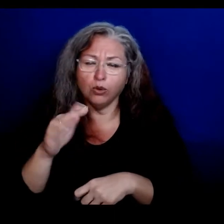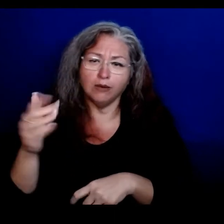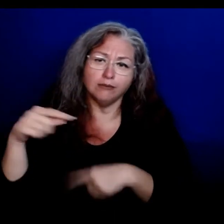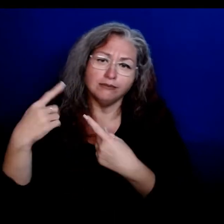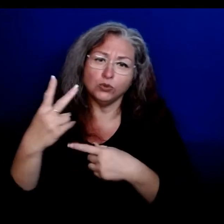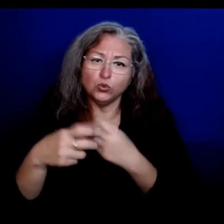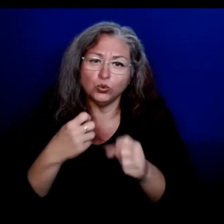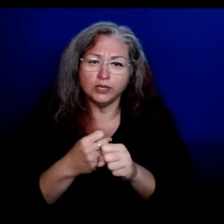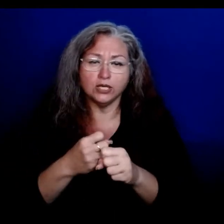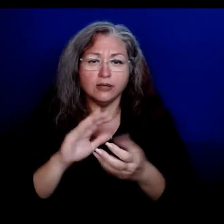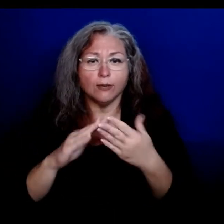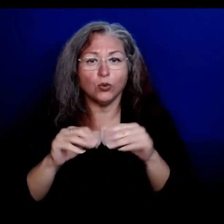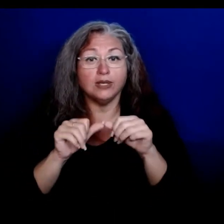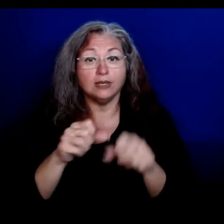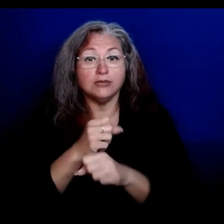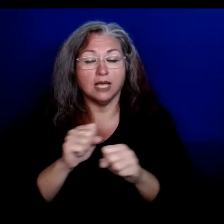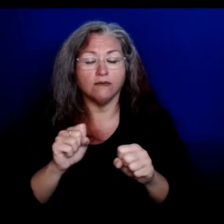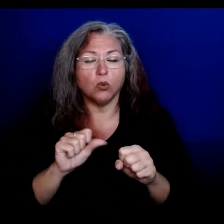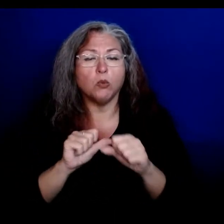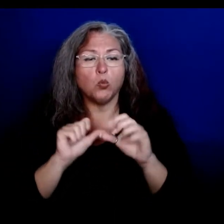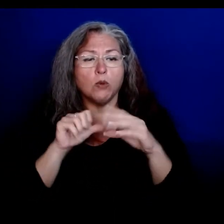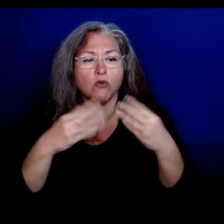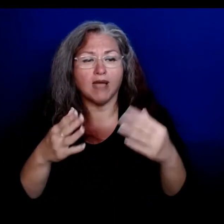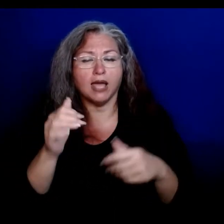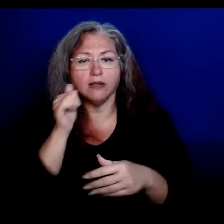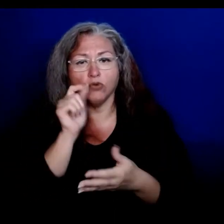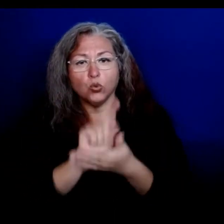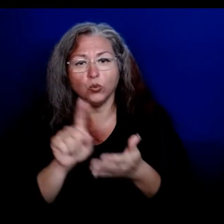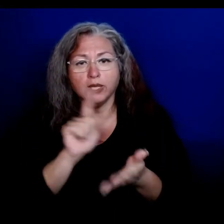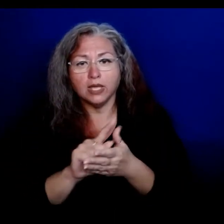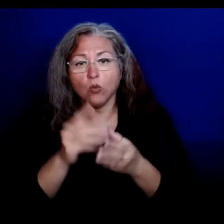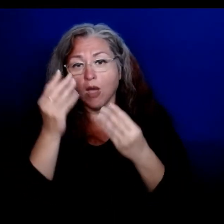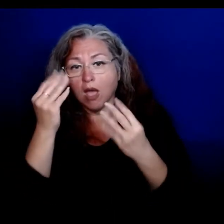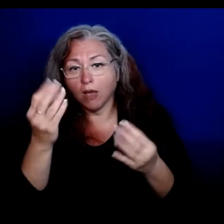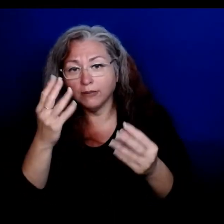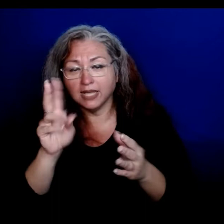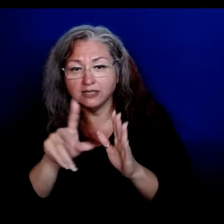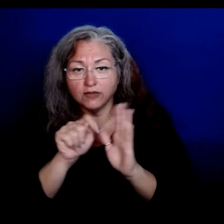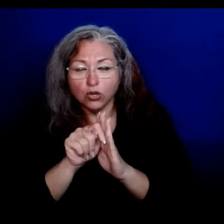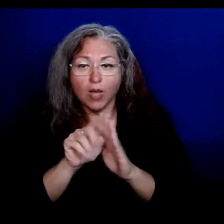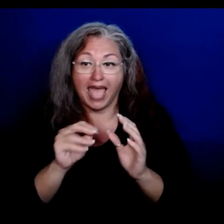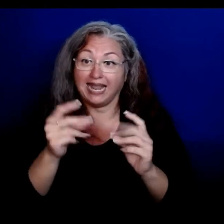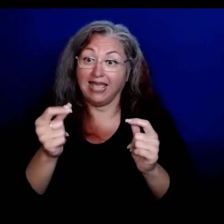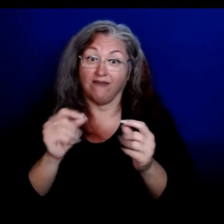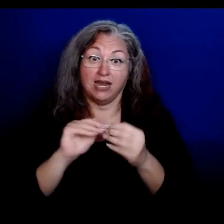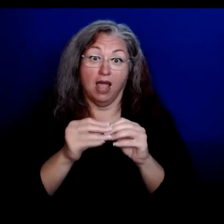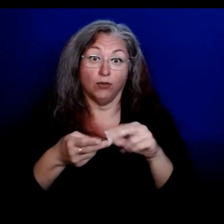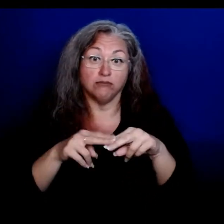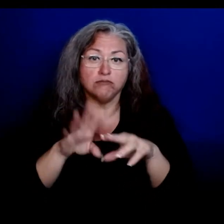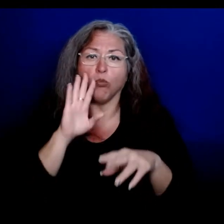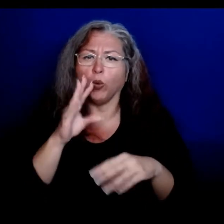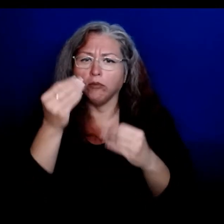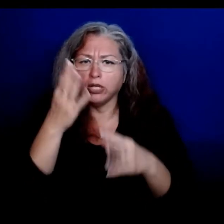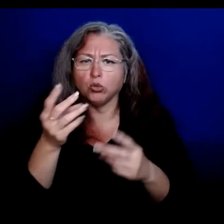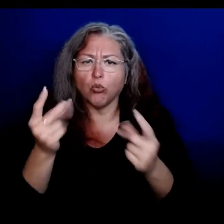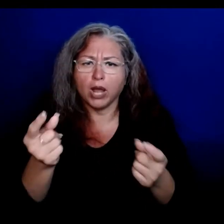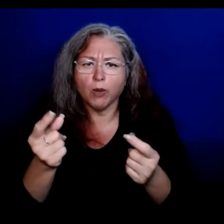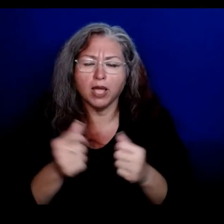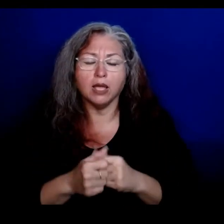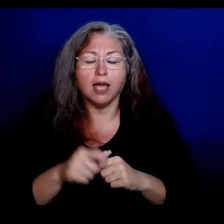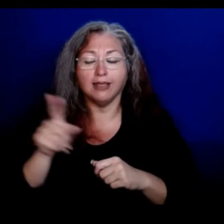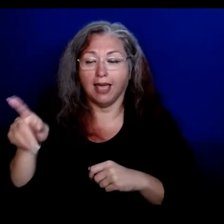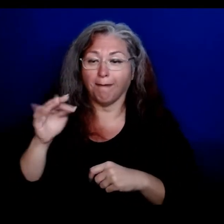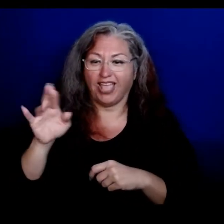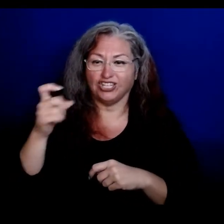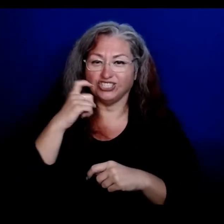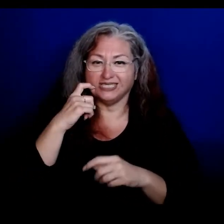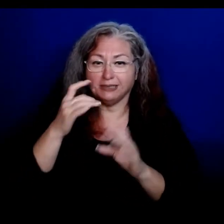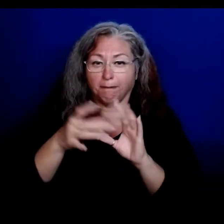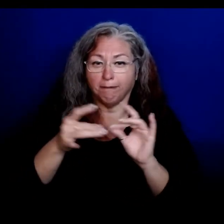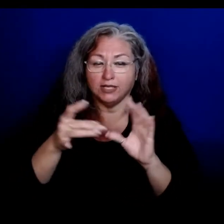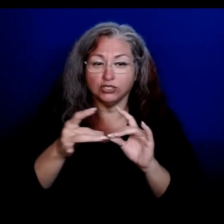community safe. We will continue providing weekly video updates, and we will let you know right away if the case count begins to rise again. As Mayor Kawakami mentioned, we will no longer be